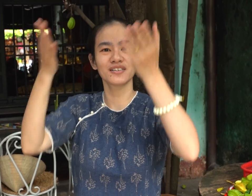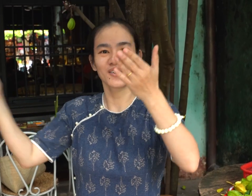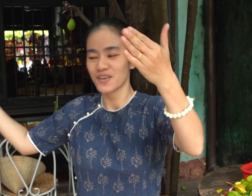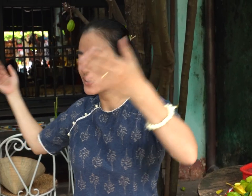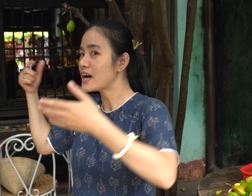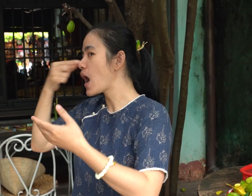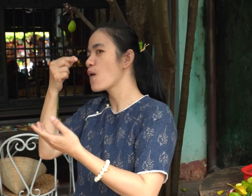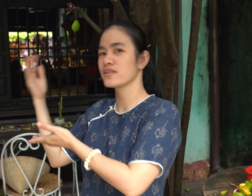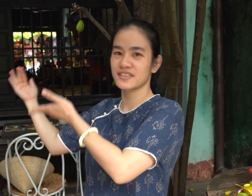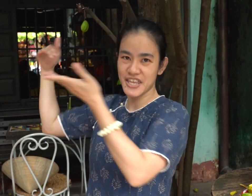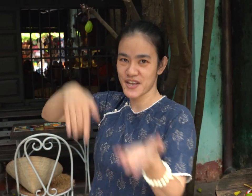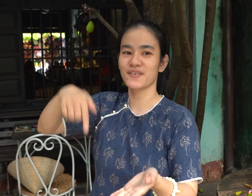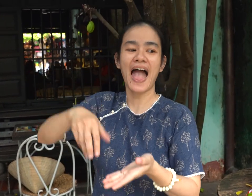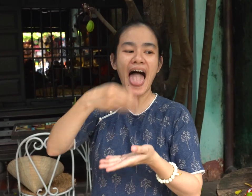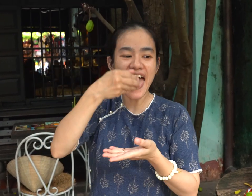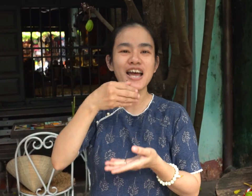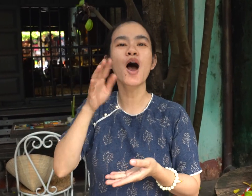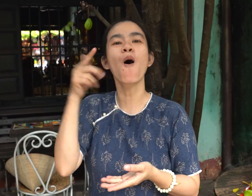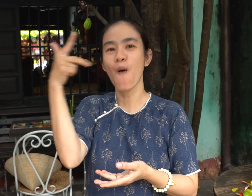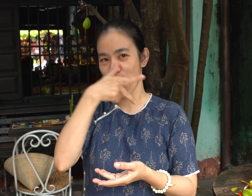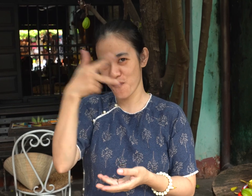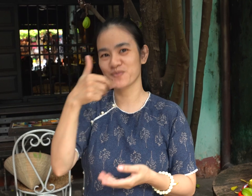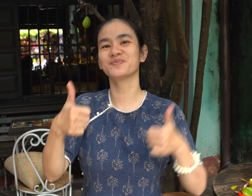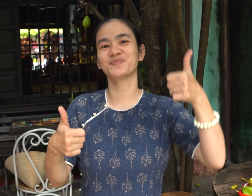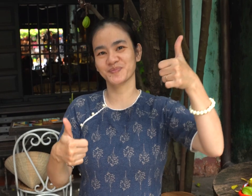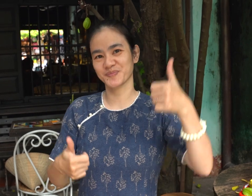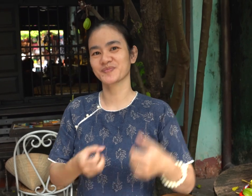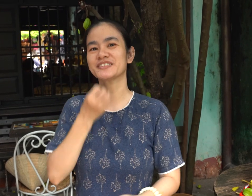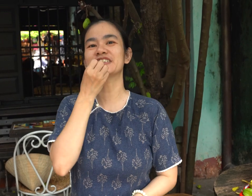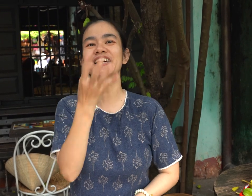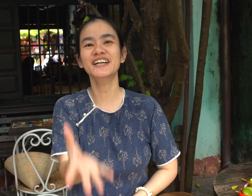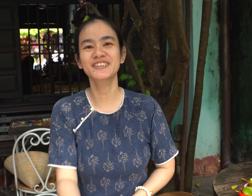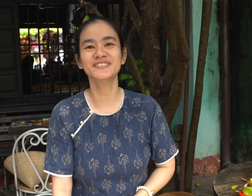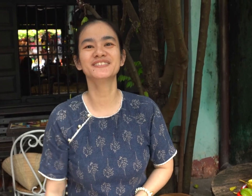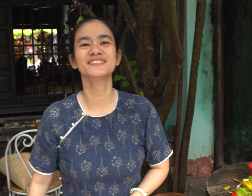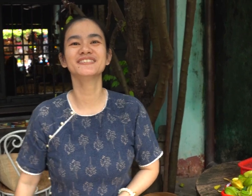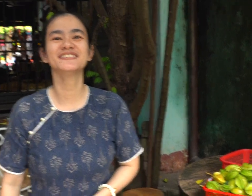Foreigners love to come here for our fresh fruits. Thank you.